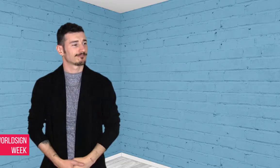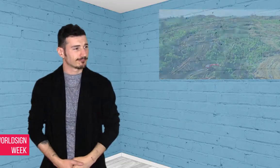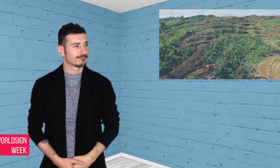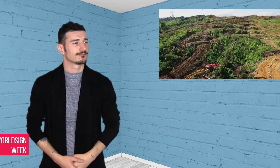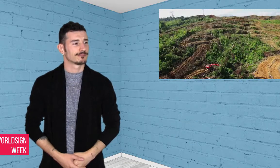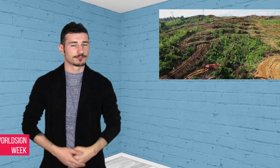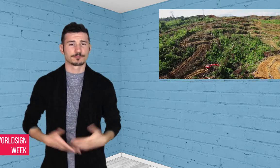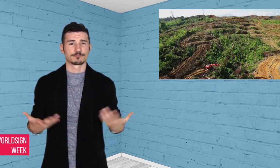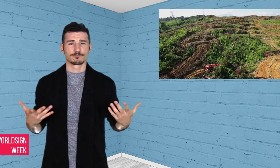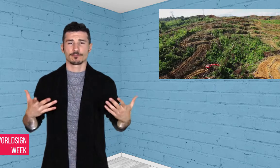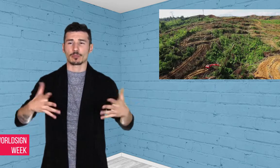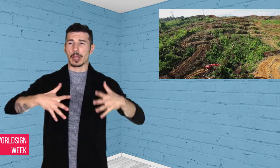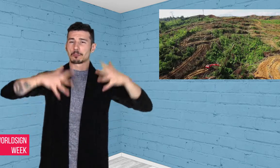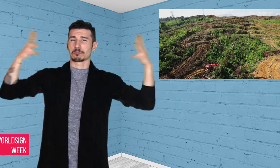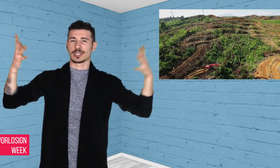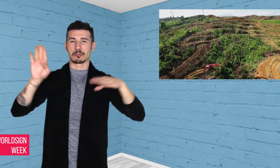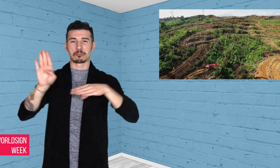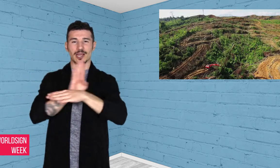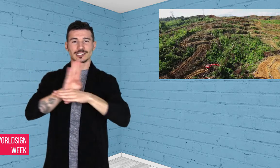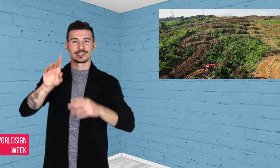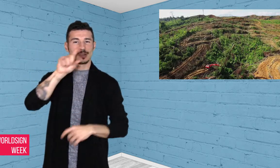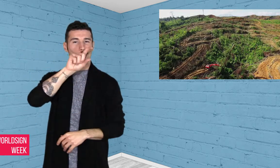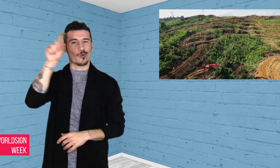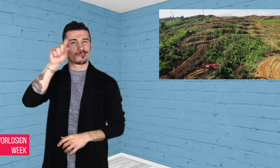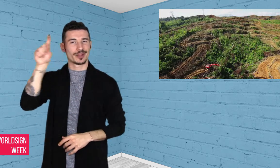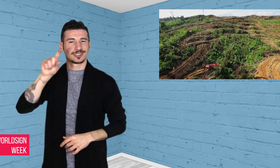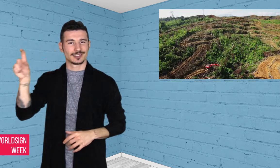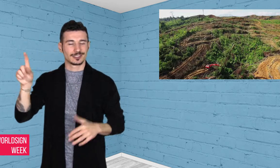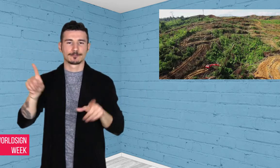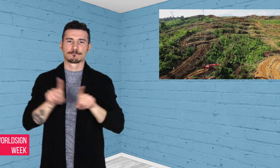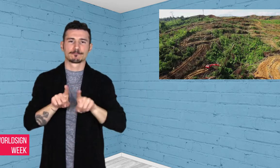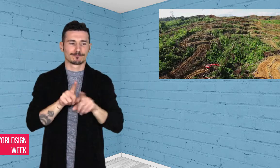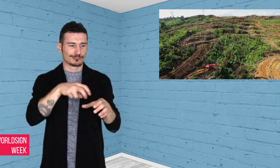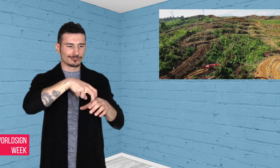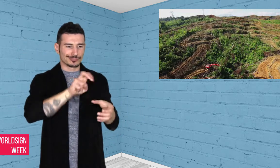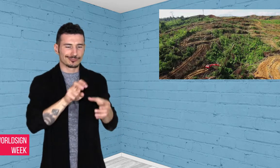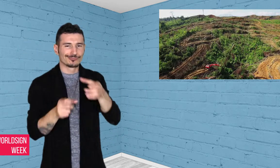Alessio: Major global brands such as